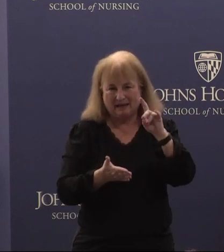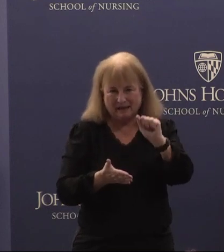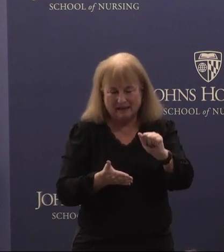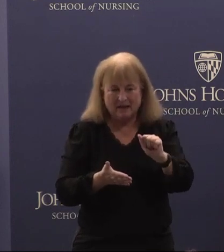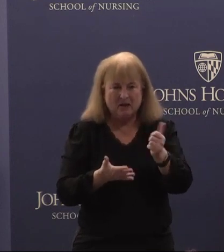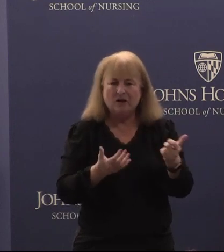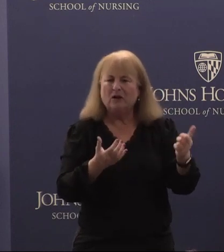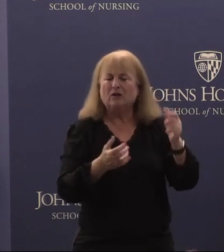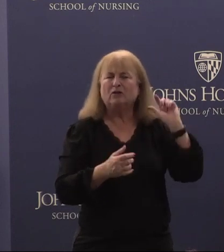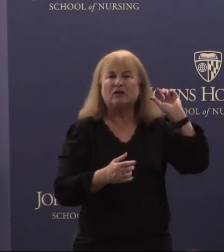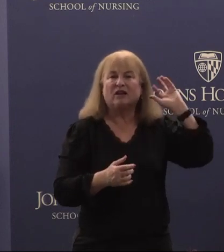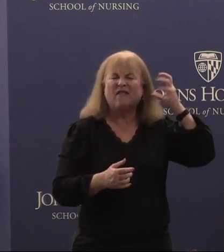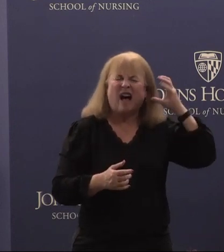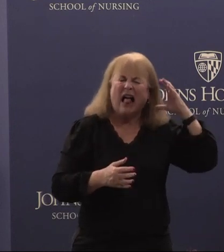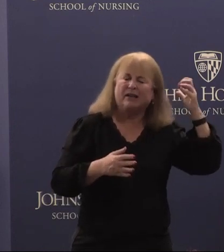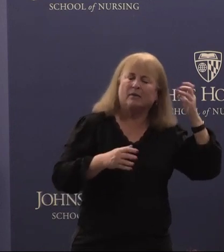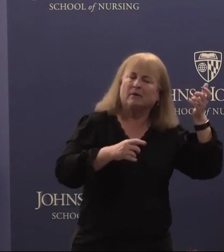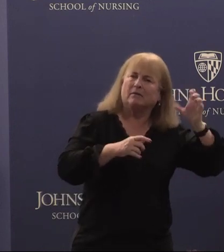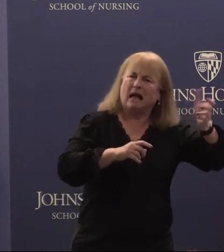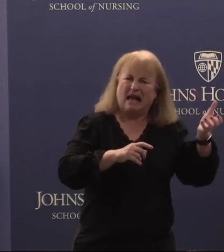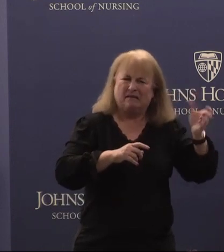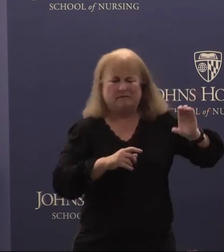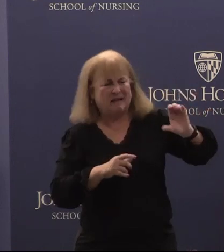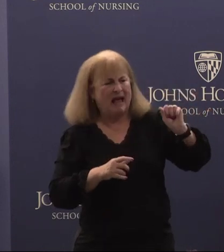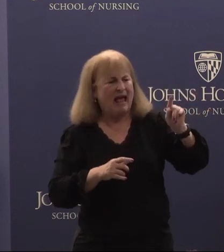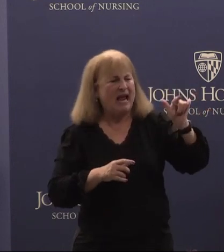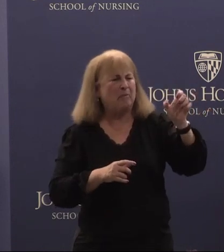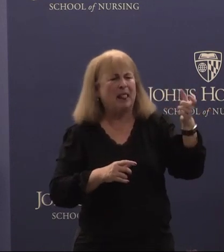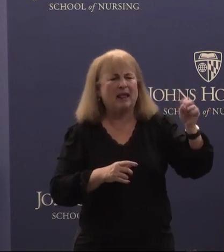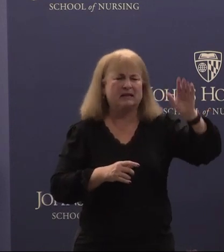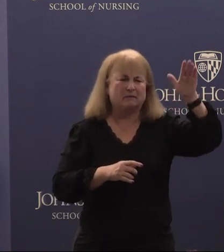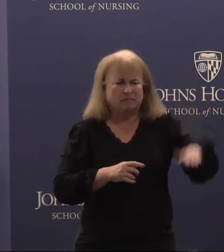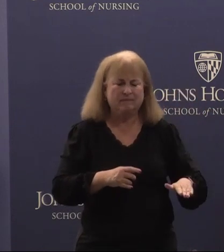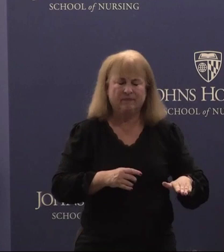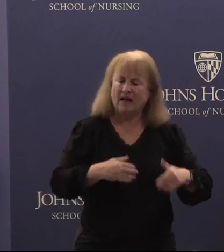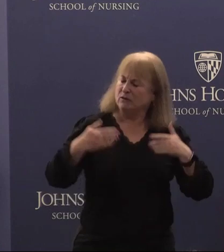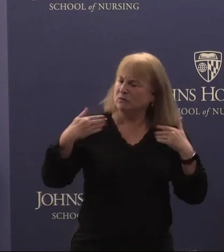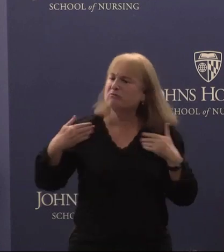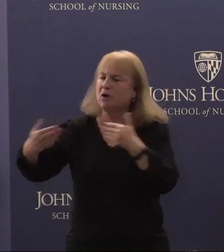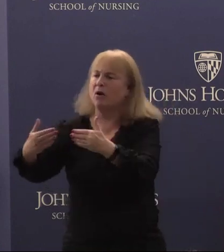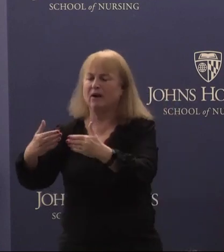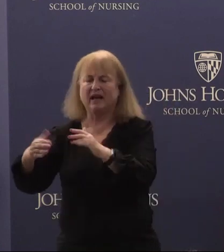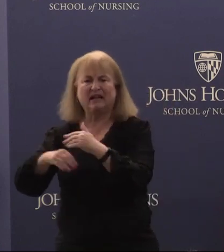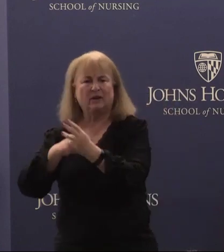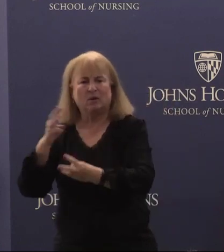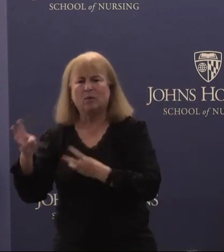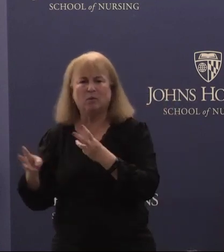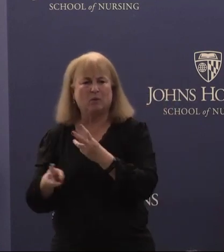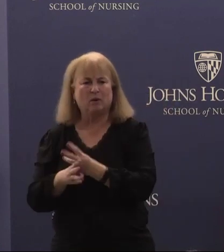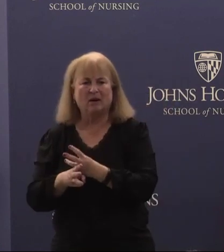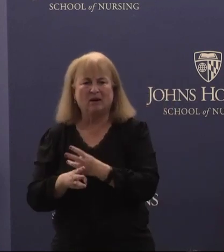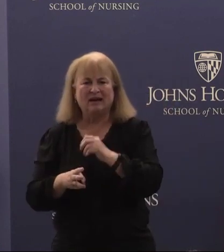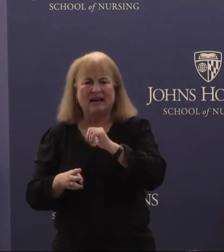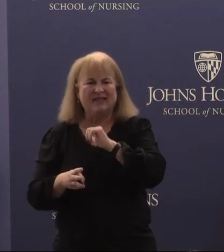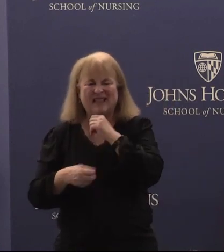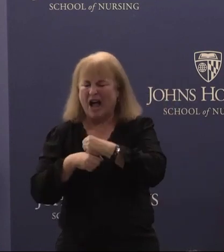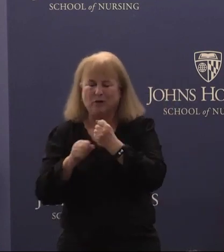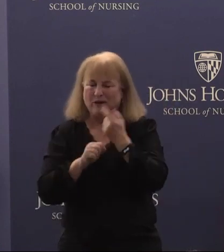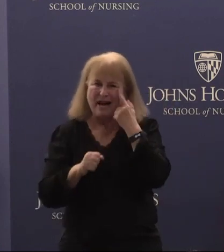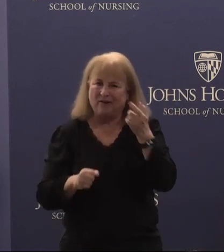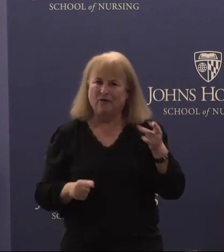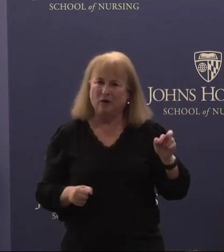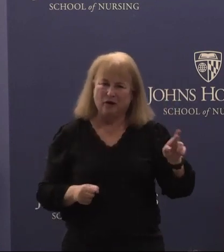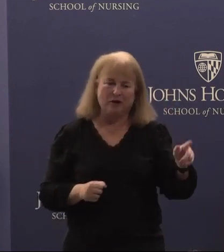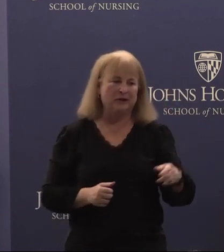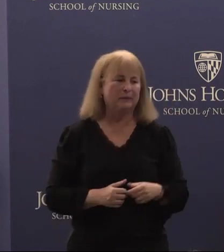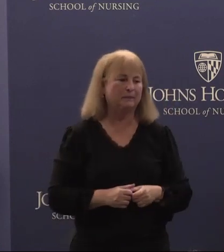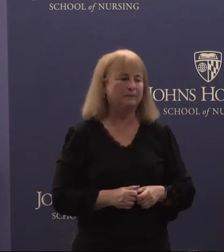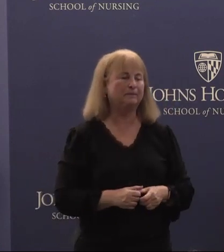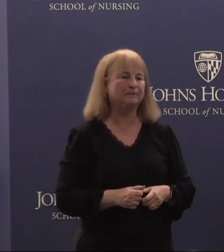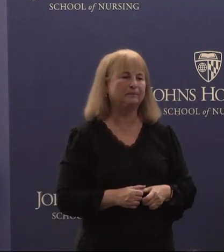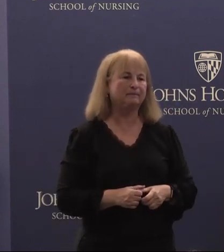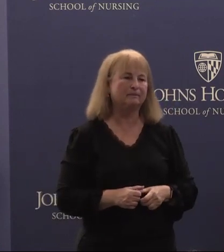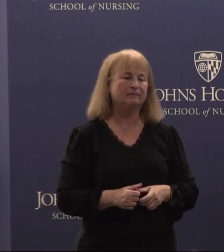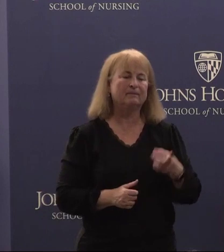the volume of ableism, and to forge ahead in a world that was not created for her. Dr. Bonnielin